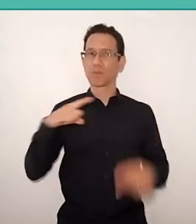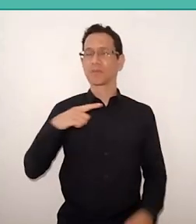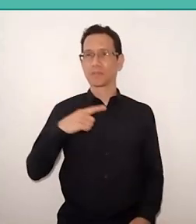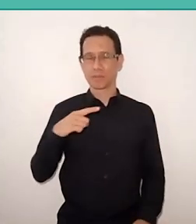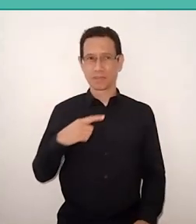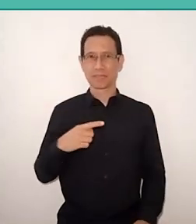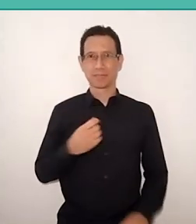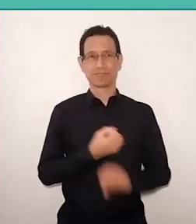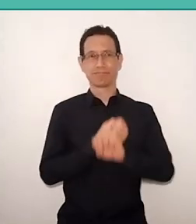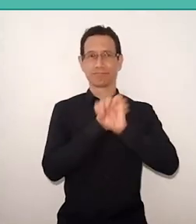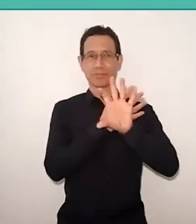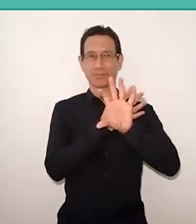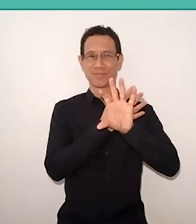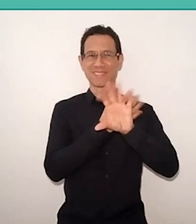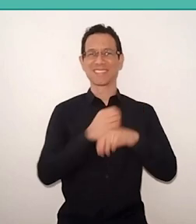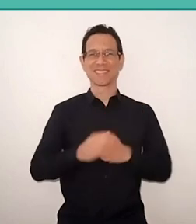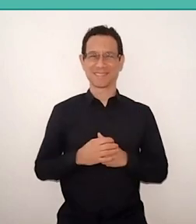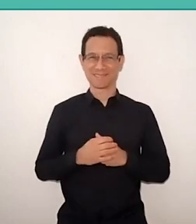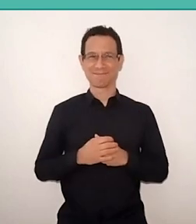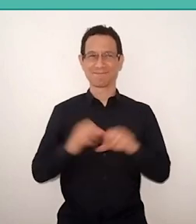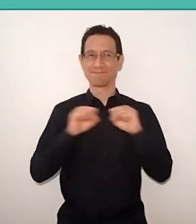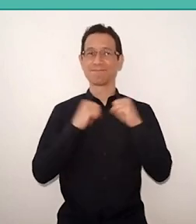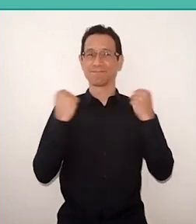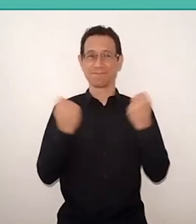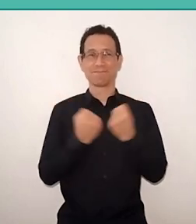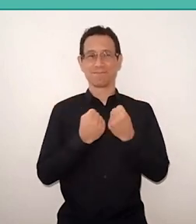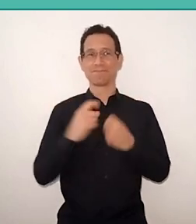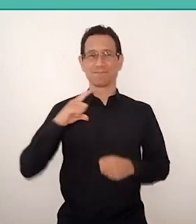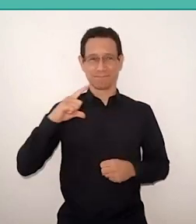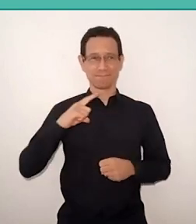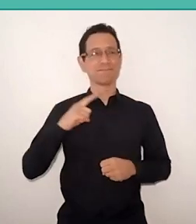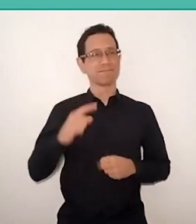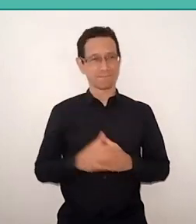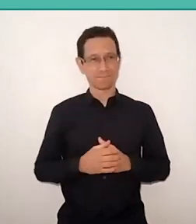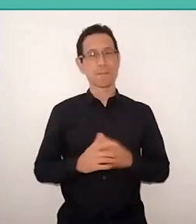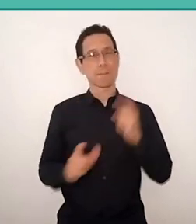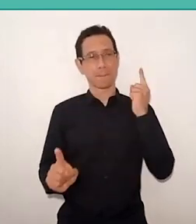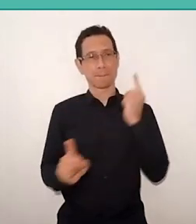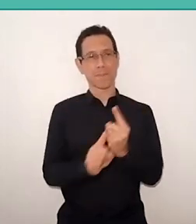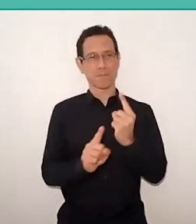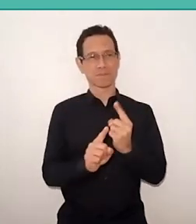So this is a seminar that found its place in history,